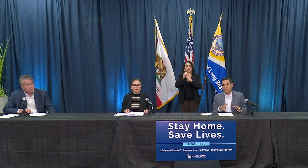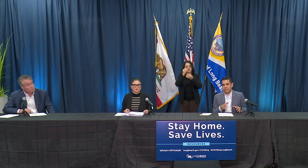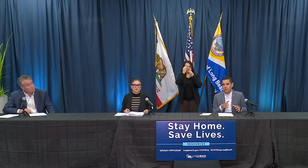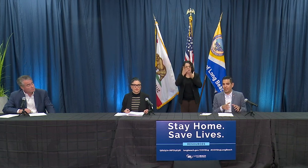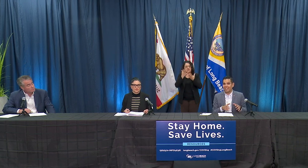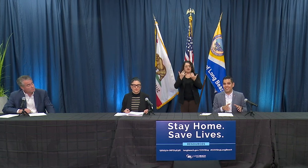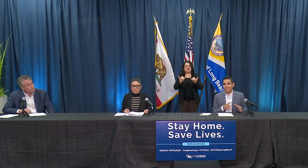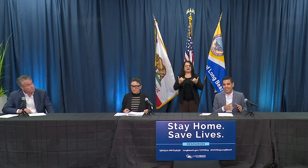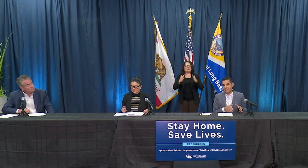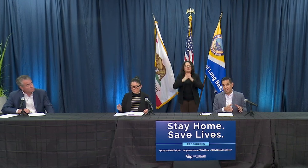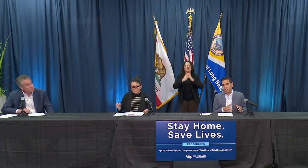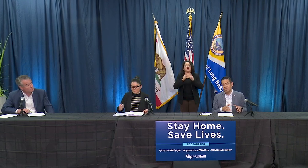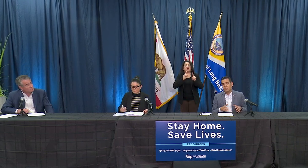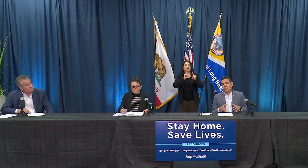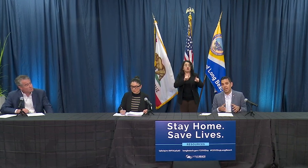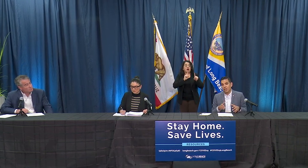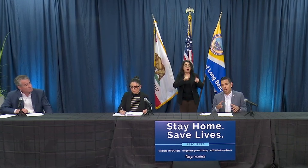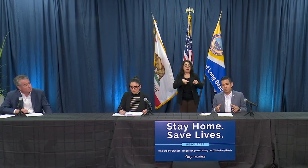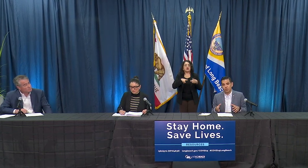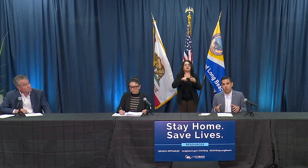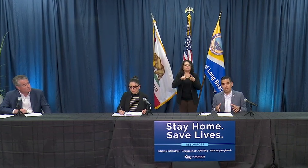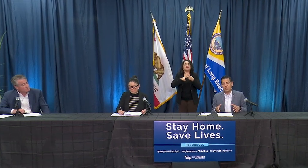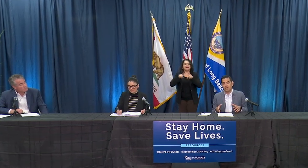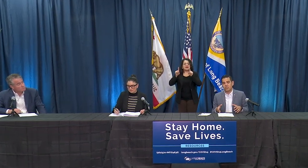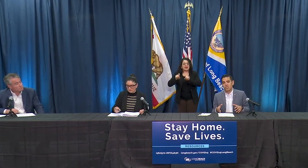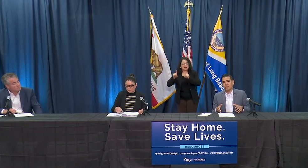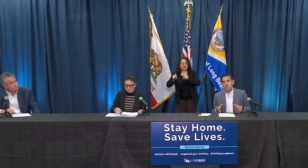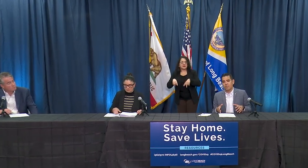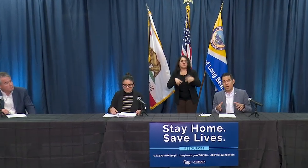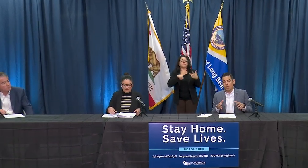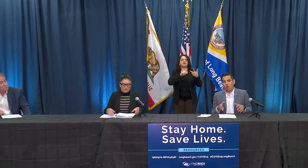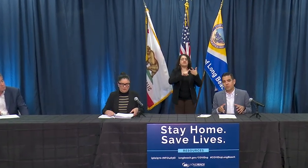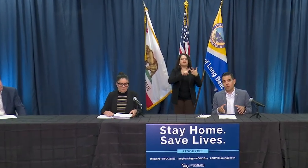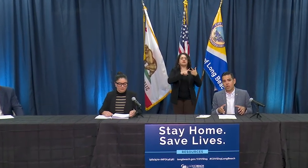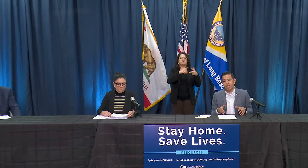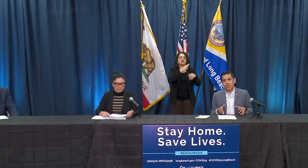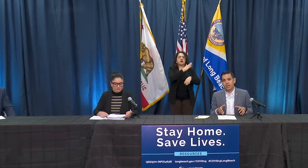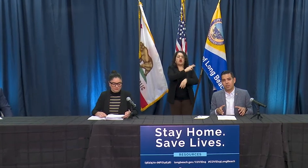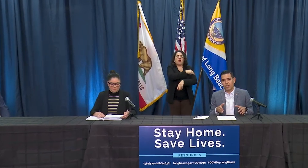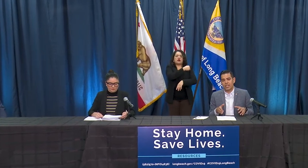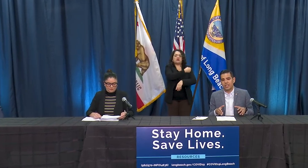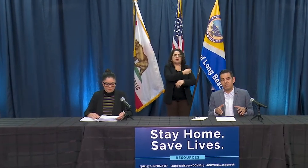as they relate to testing in hospital readiness. I also want to thank and